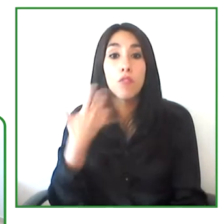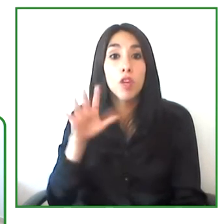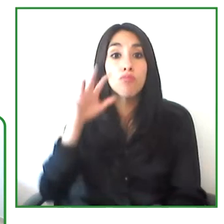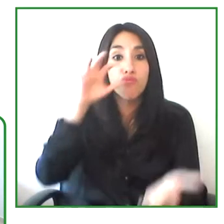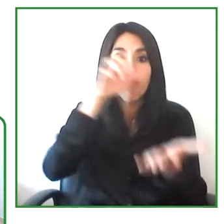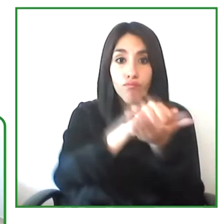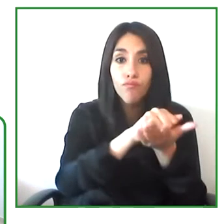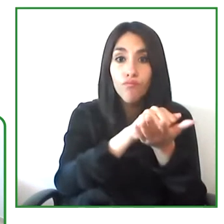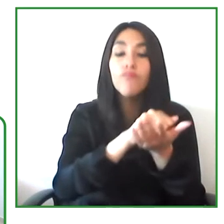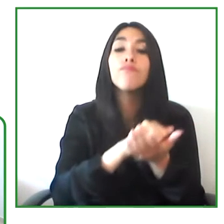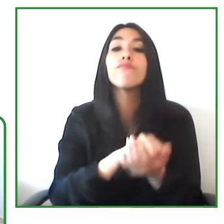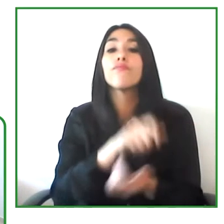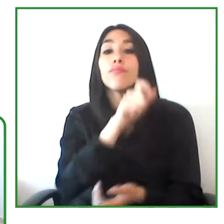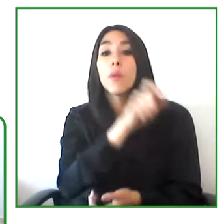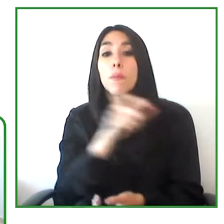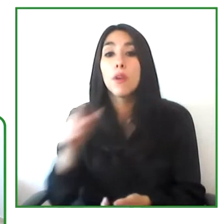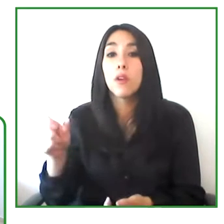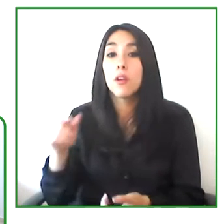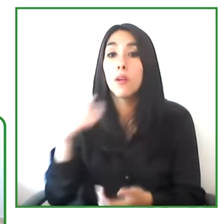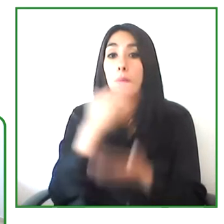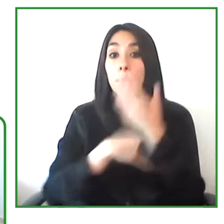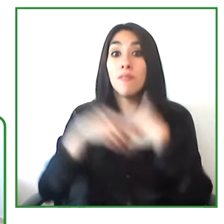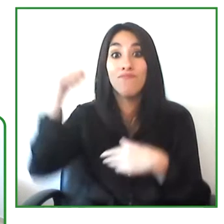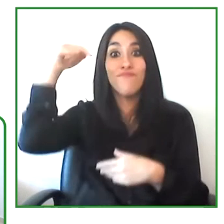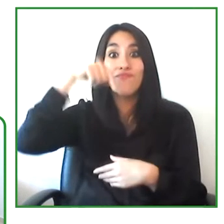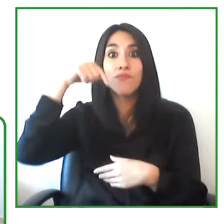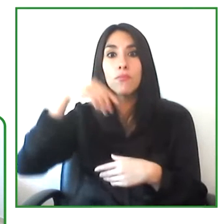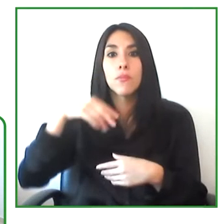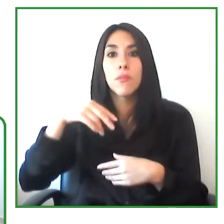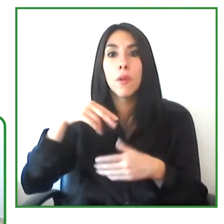managing these organizations by people with disabilities themselves.